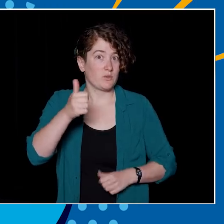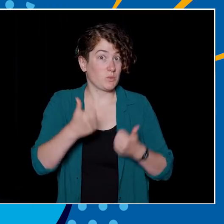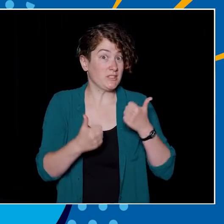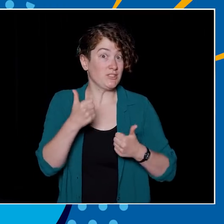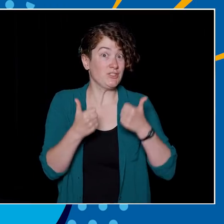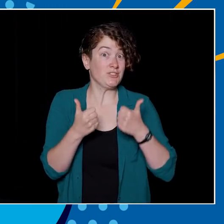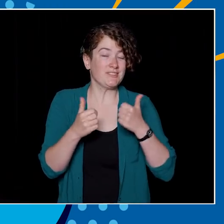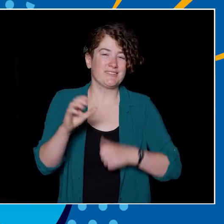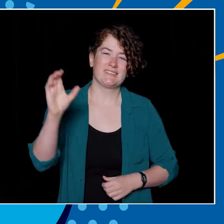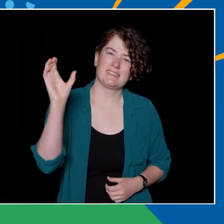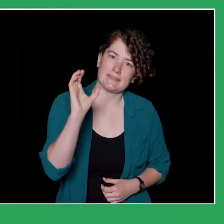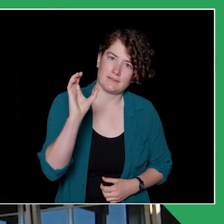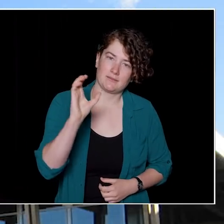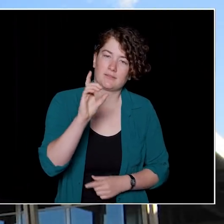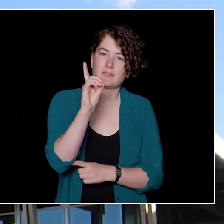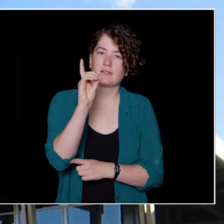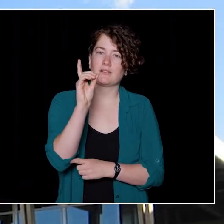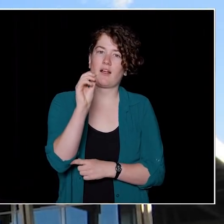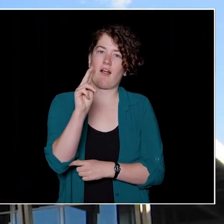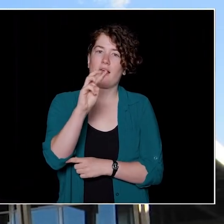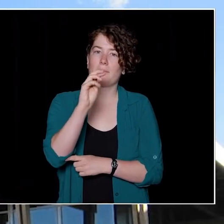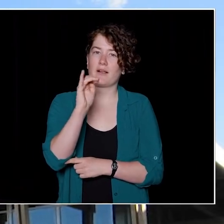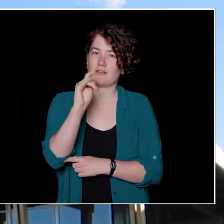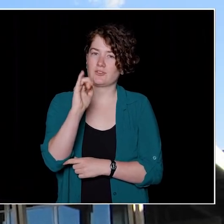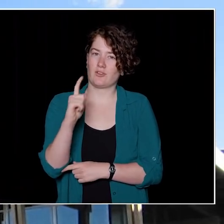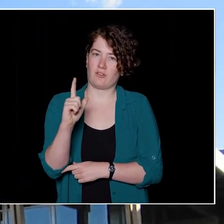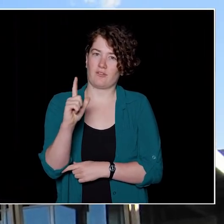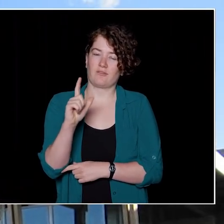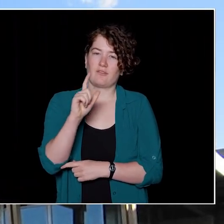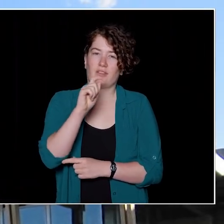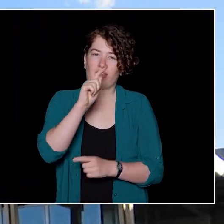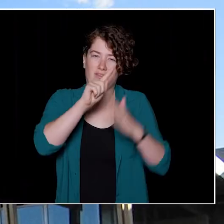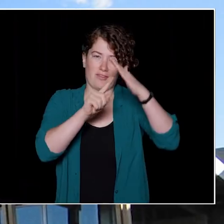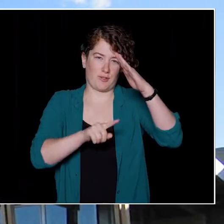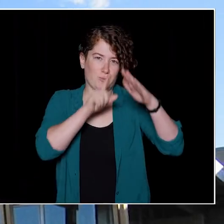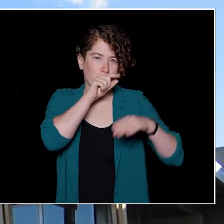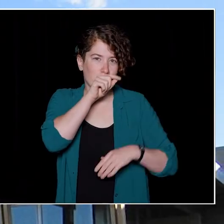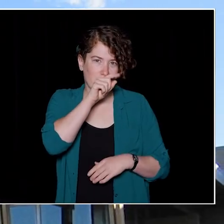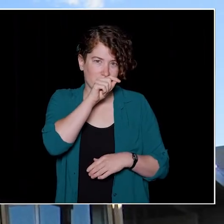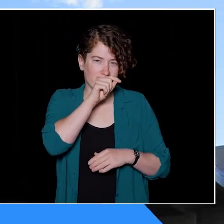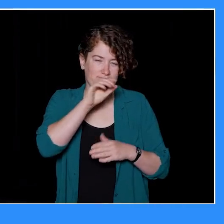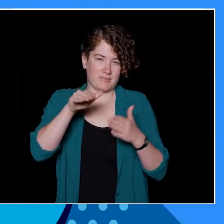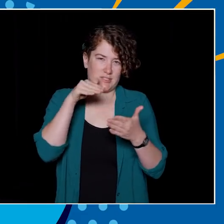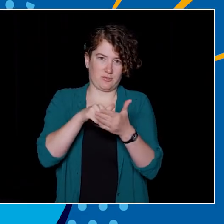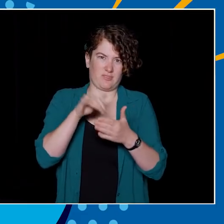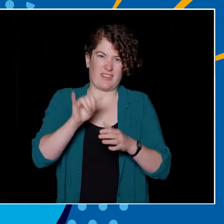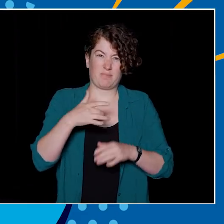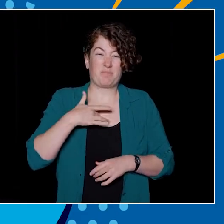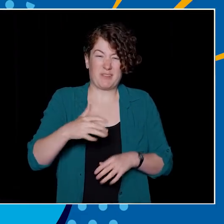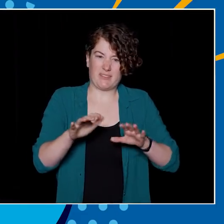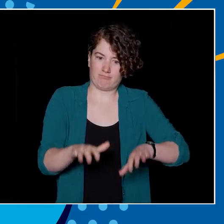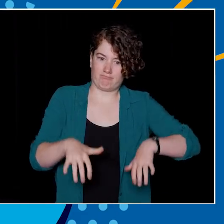and that facility is C, Doug Mitchell Thunderbird Sports Centre, which also hosts Thunderbird hockey games, concerts and at a normal time of year,